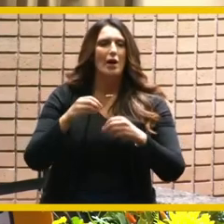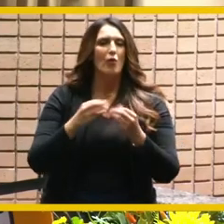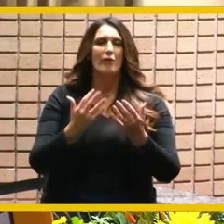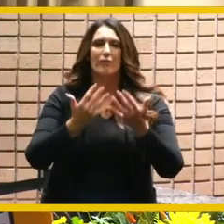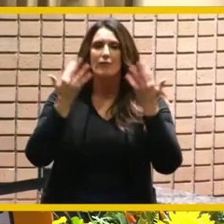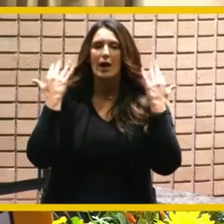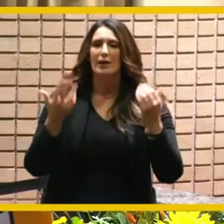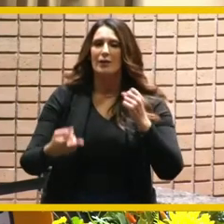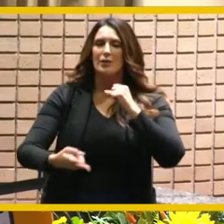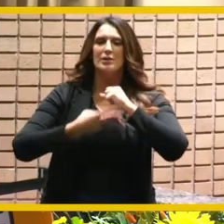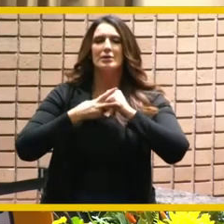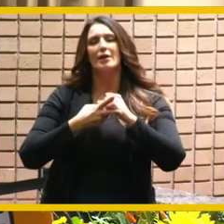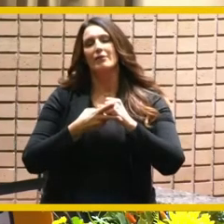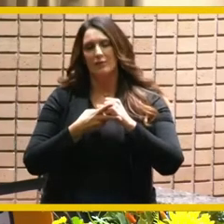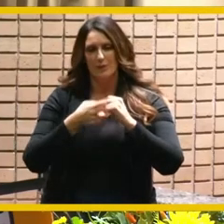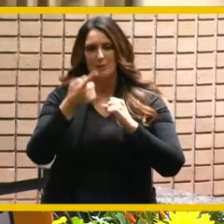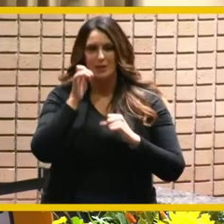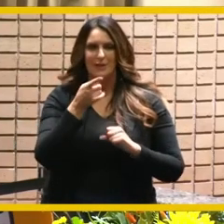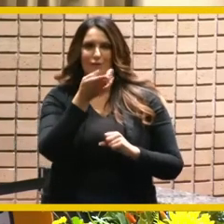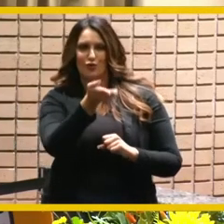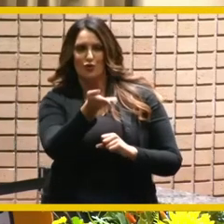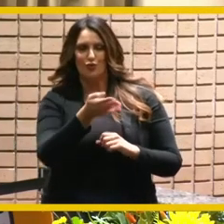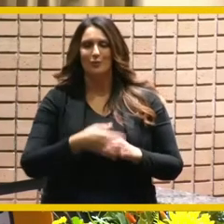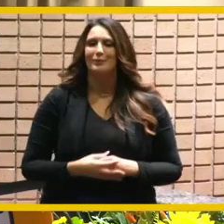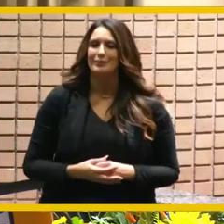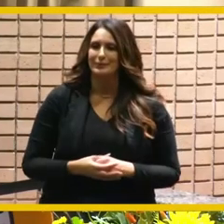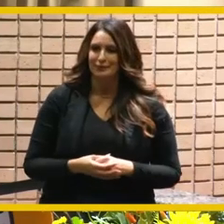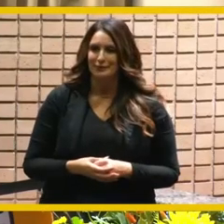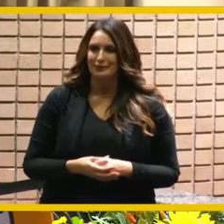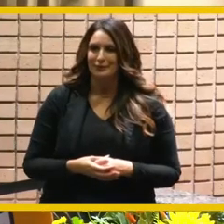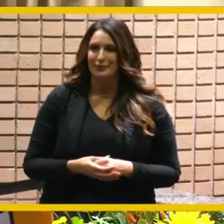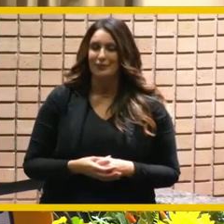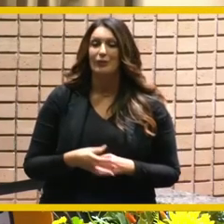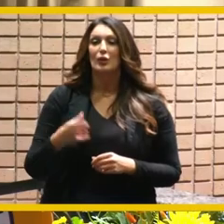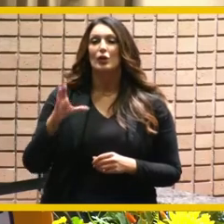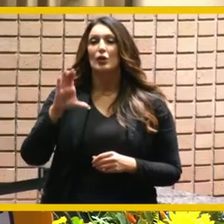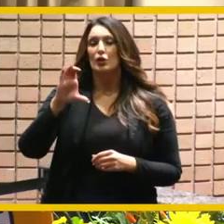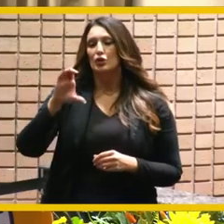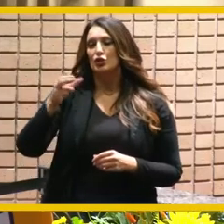you mayor bailey now we have the president of the greater riverside chambers of commerce cindy roth